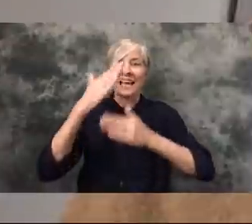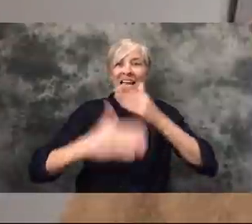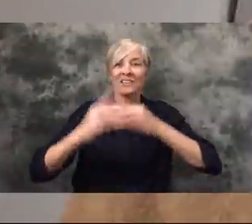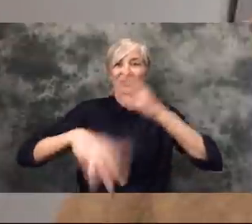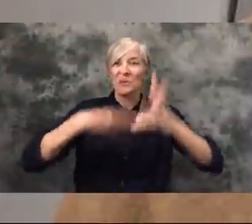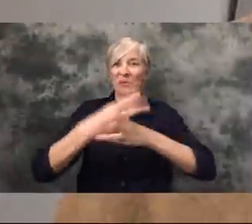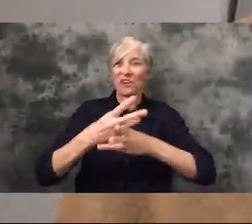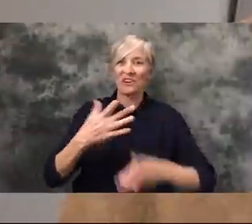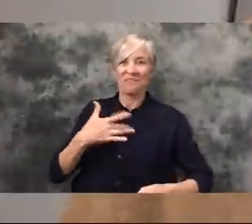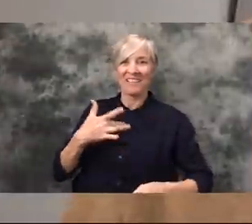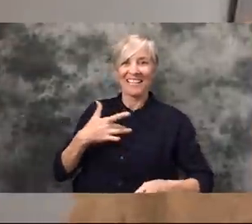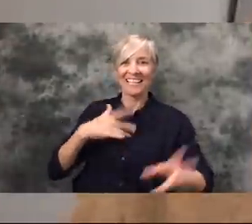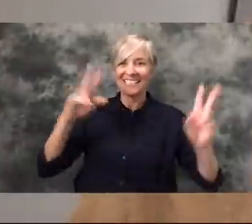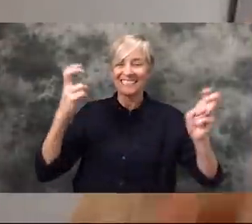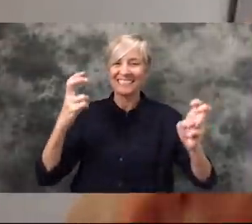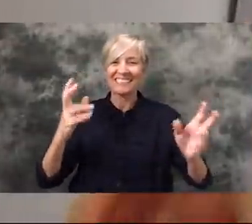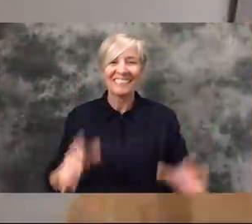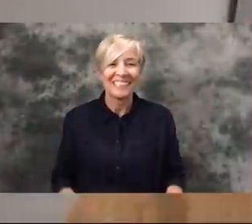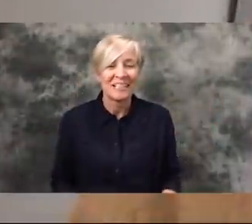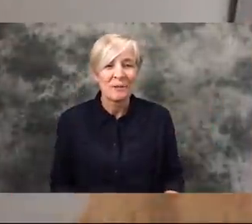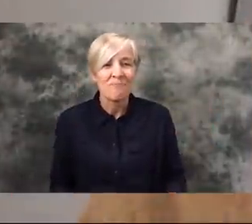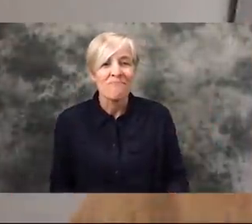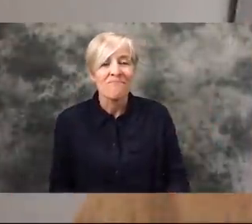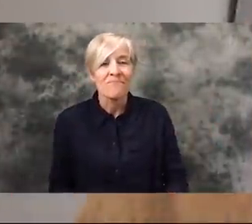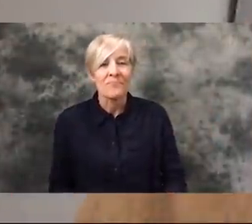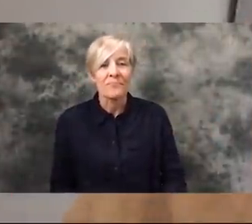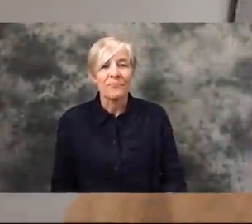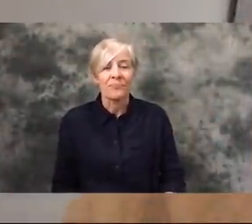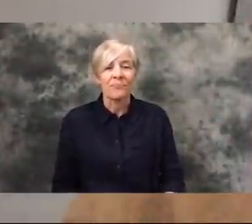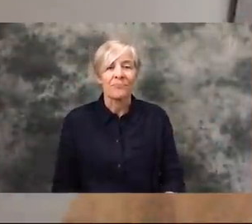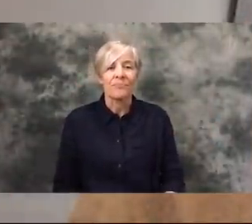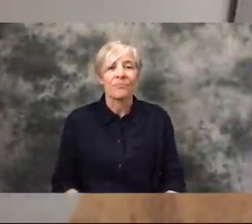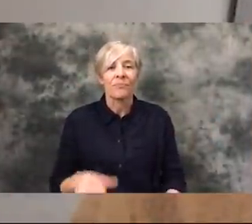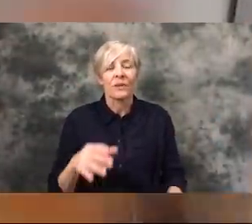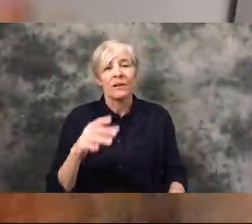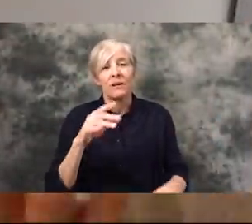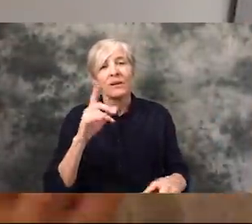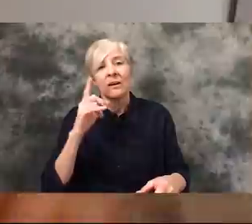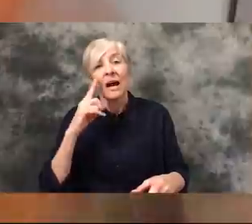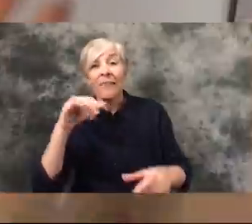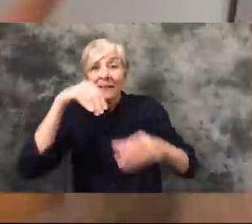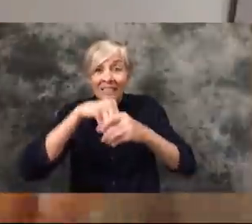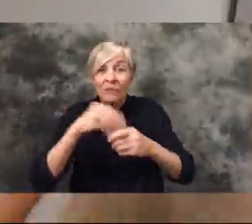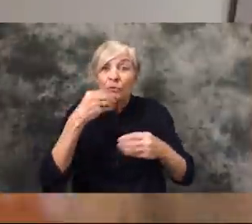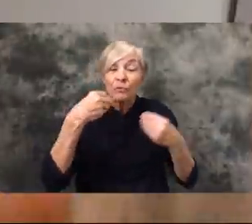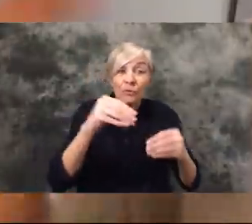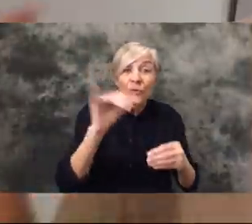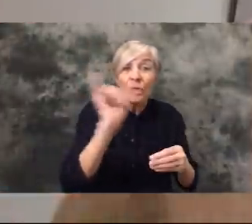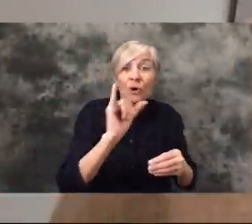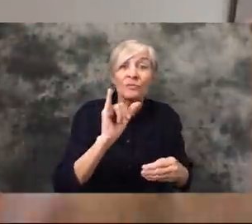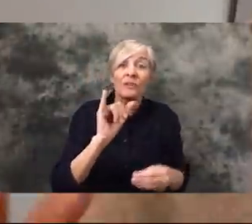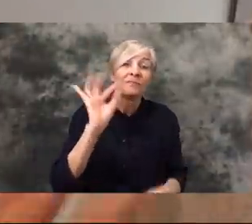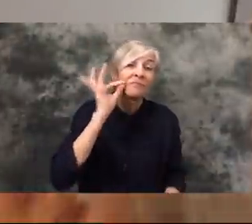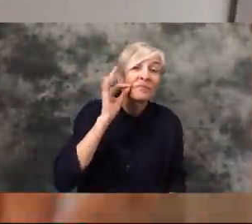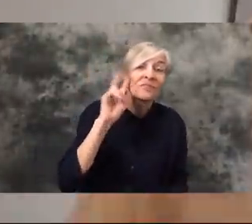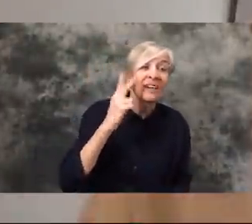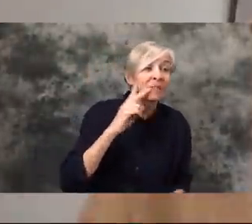feeling here, in certain areas of the grocery store, and then of course like produce looks normal as usual.